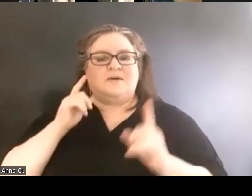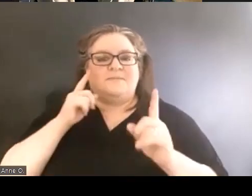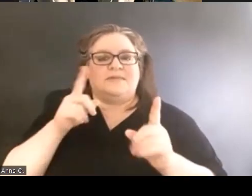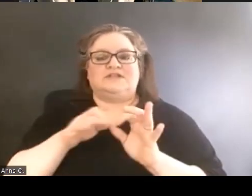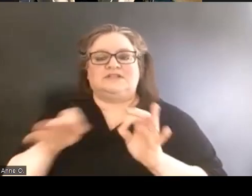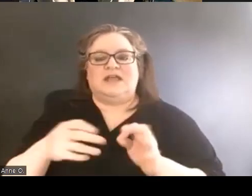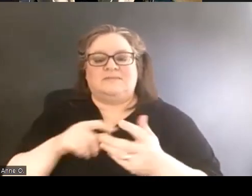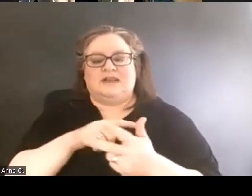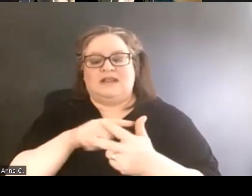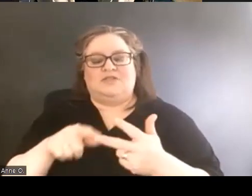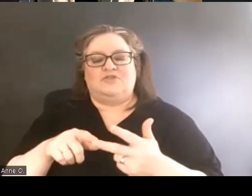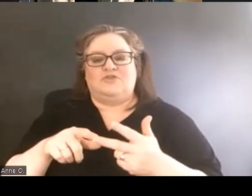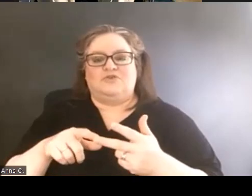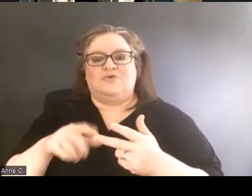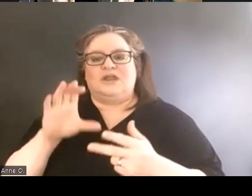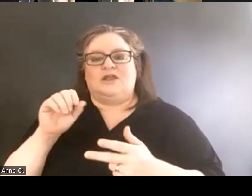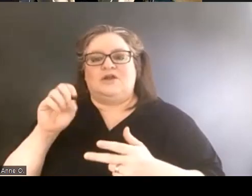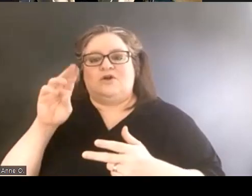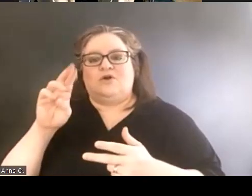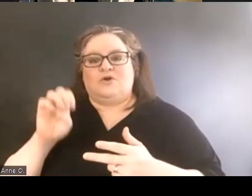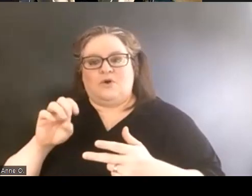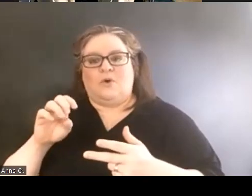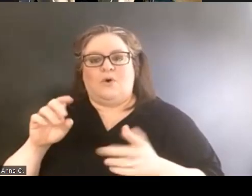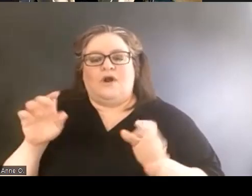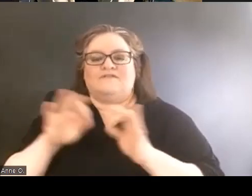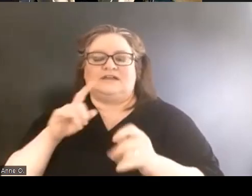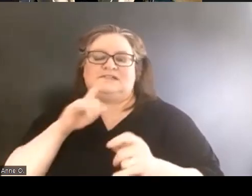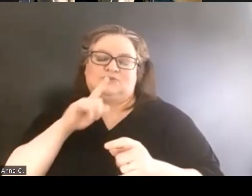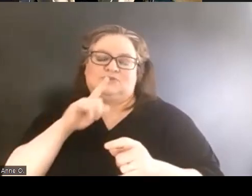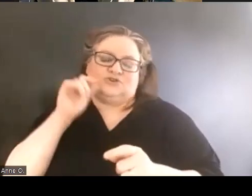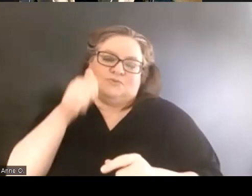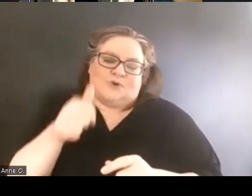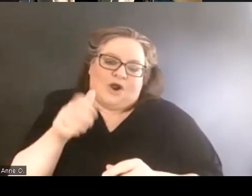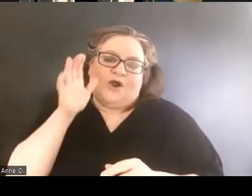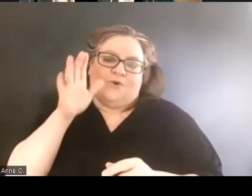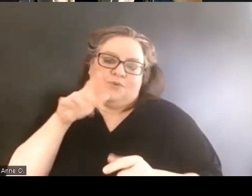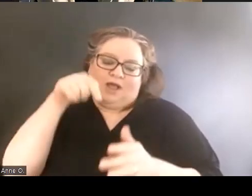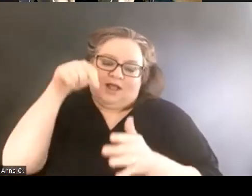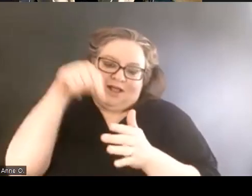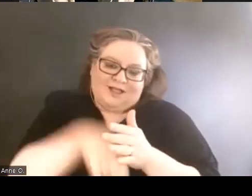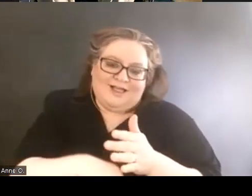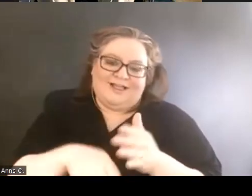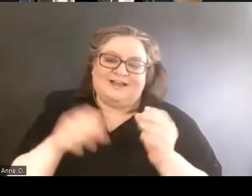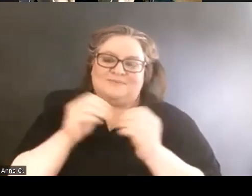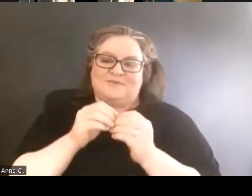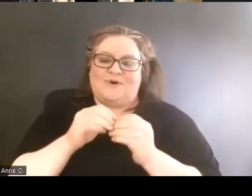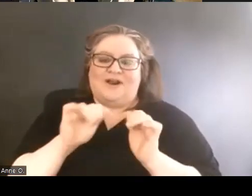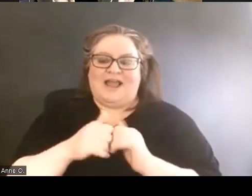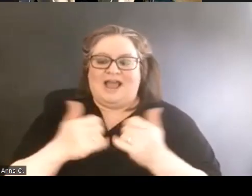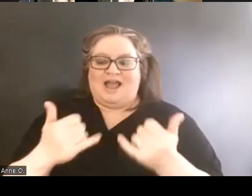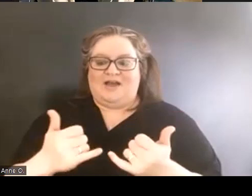I'm sure there will be time tomorrow to go more in depth into how this came into being,